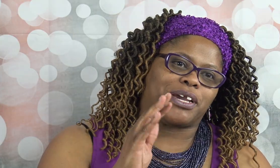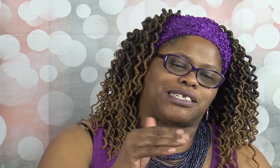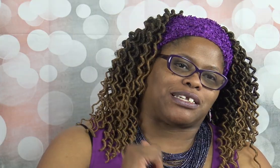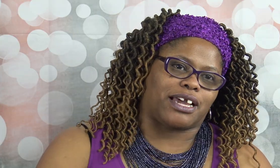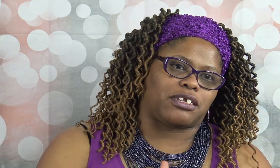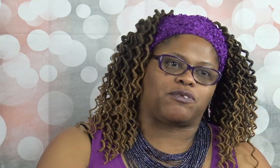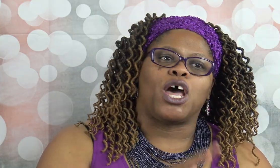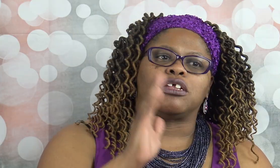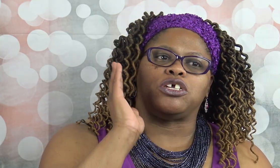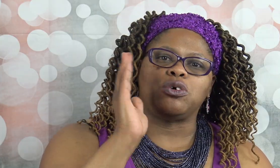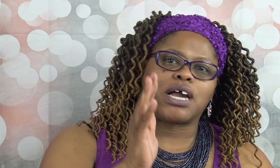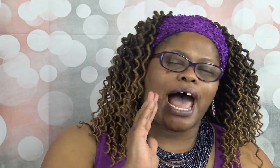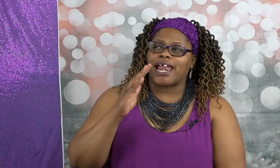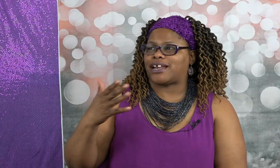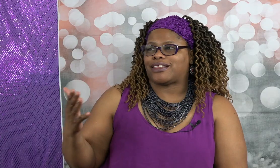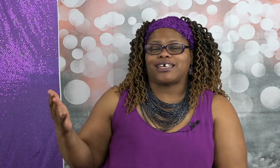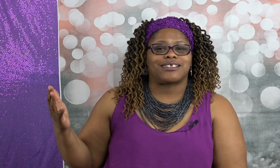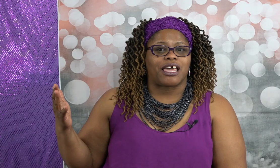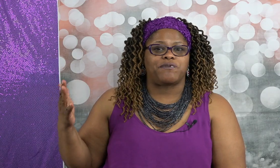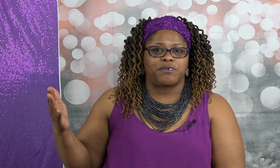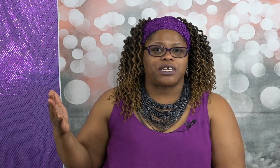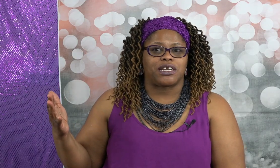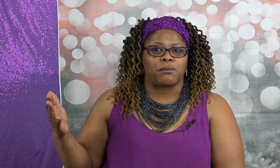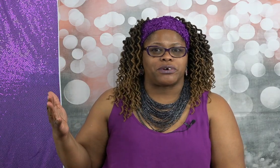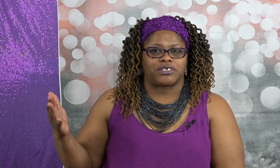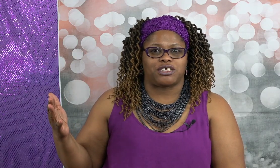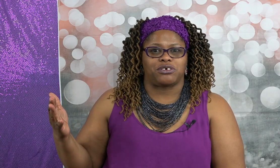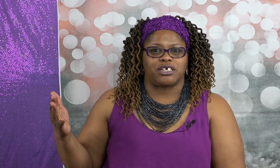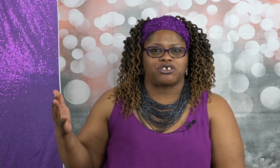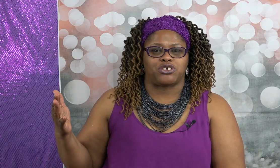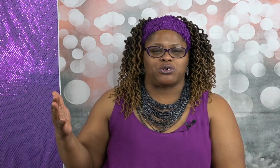being selective you got and I think it's like 50 numbers that you get to choose